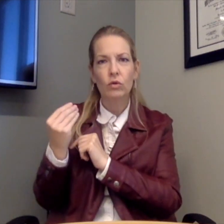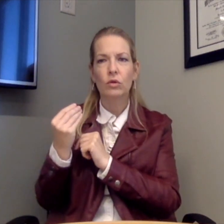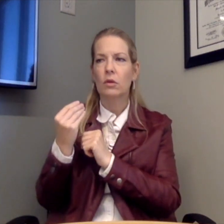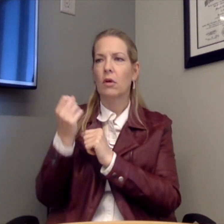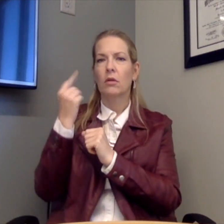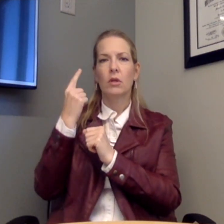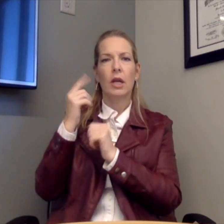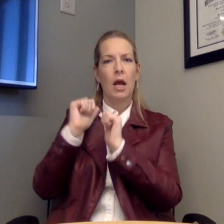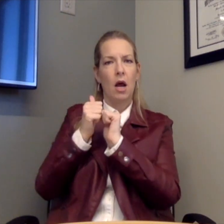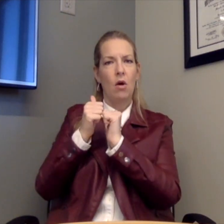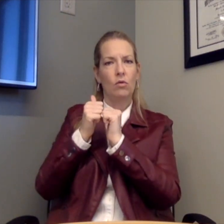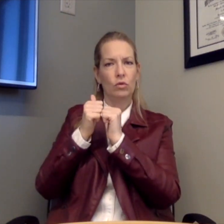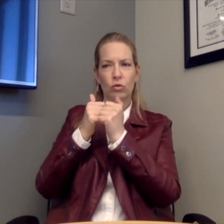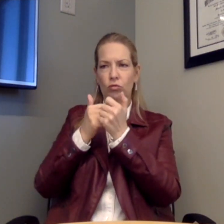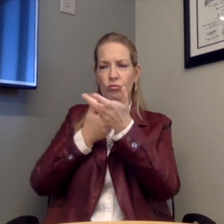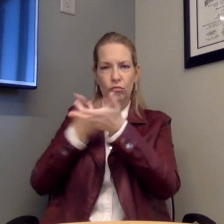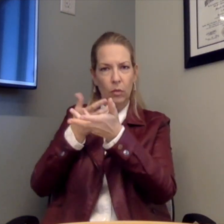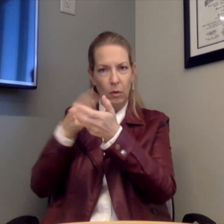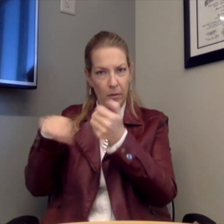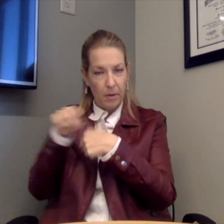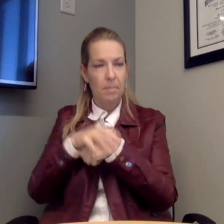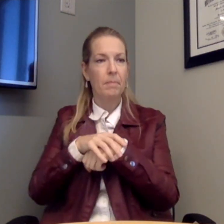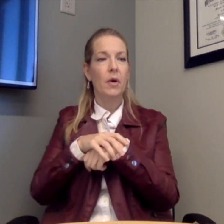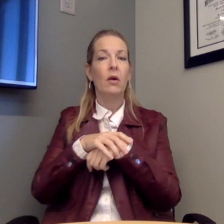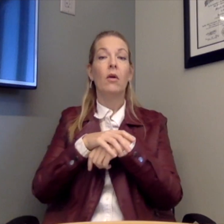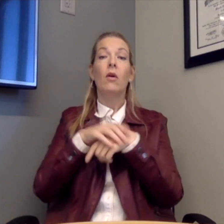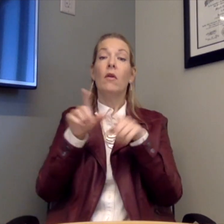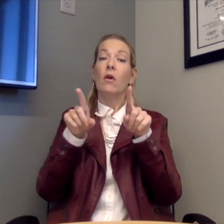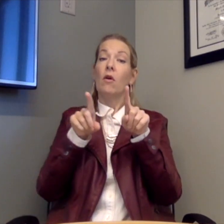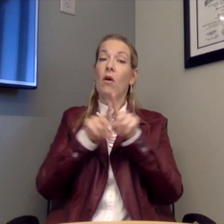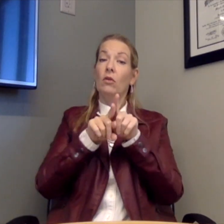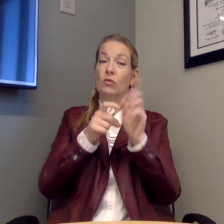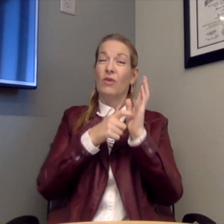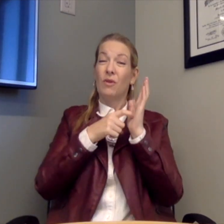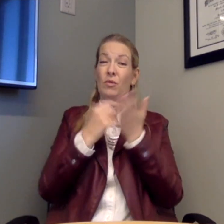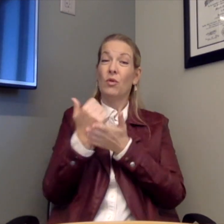about their culture, and understand how to interact with people there. They are